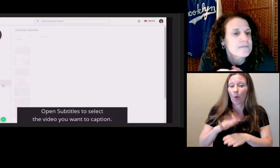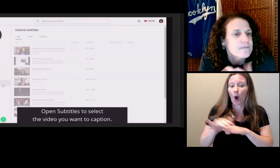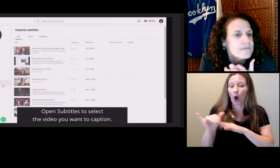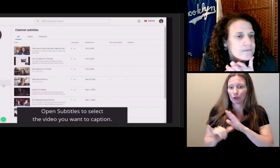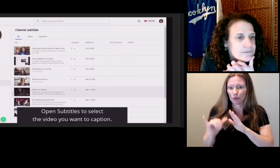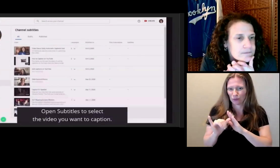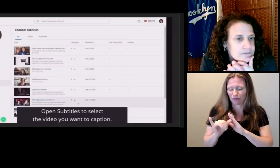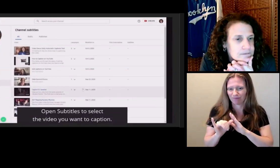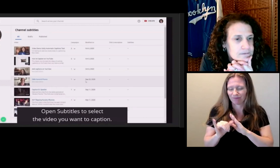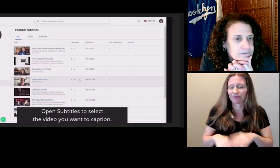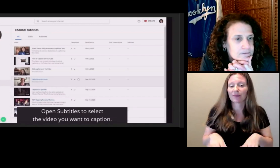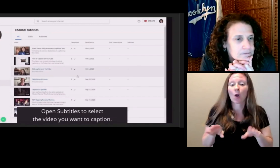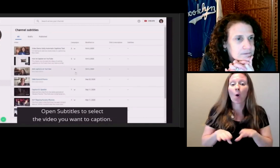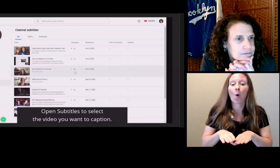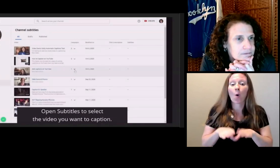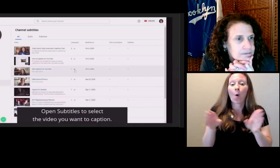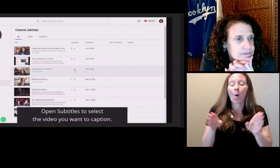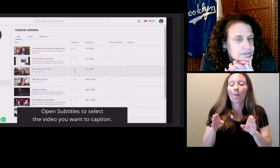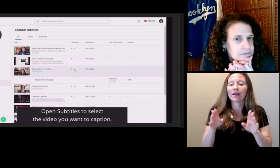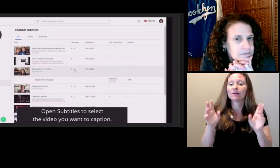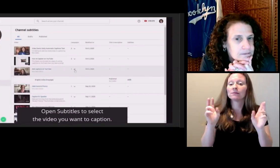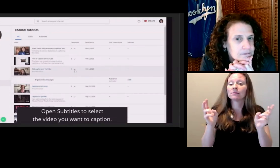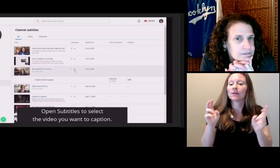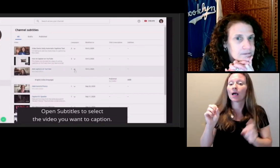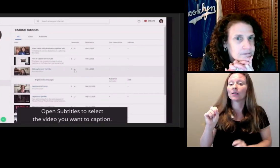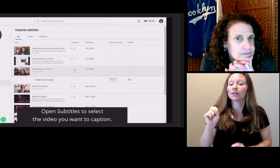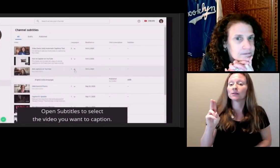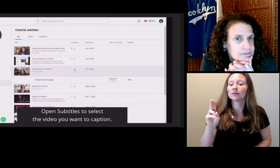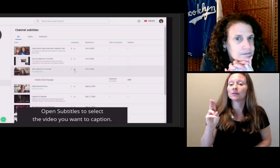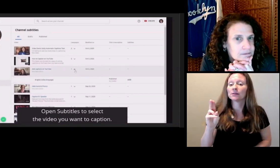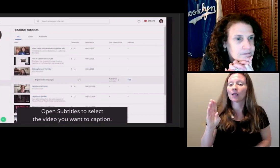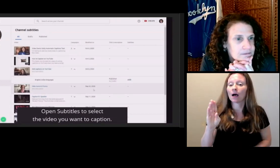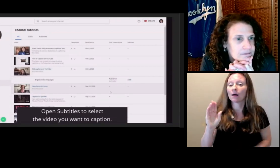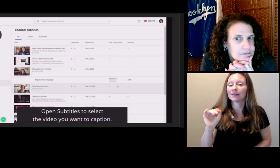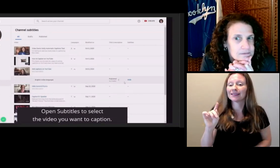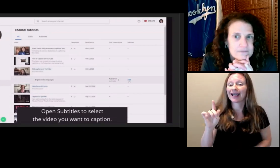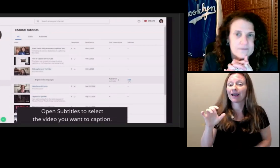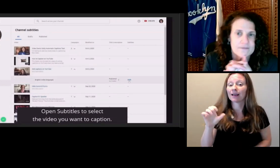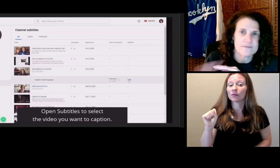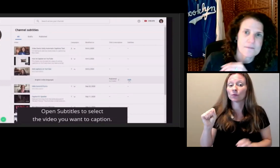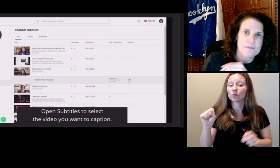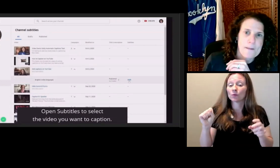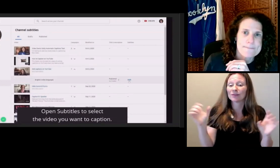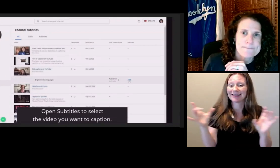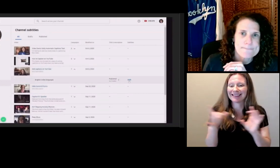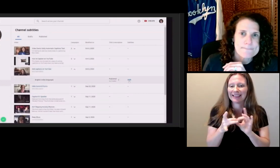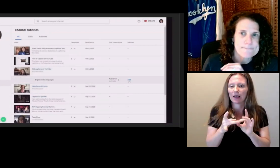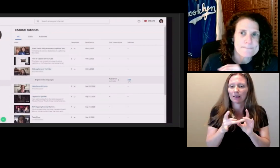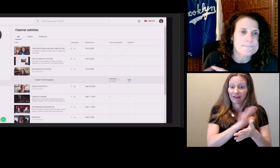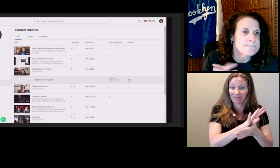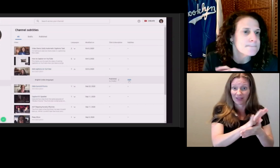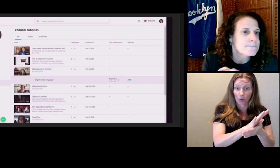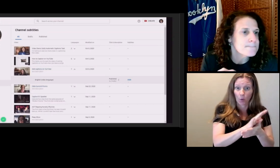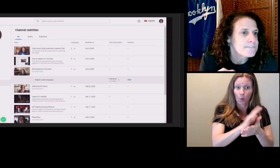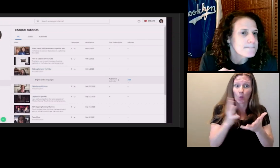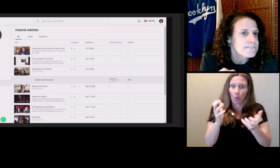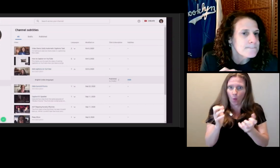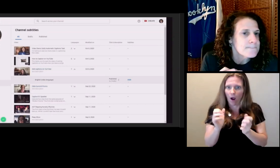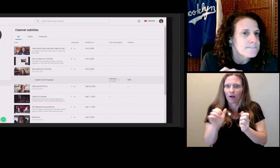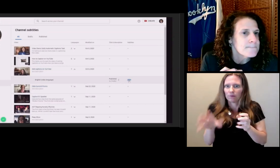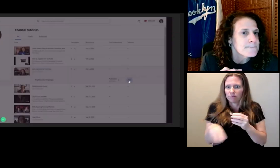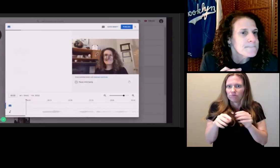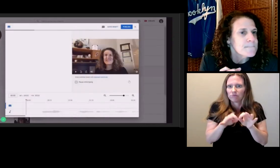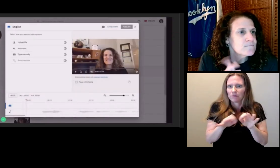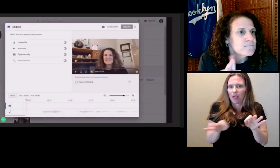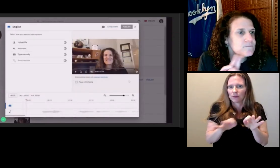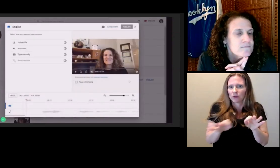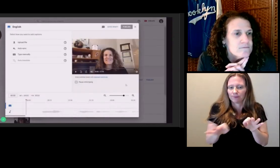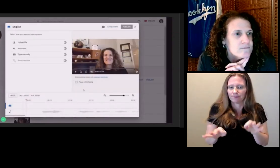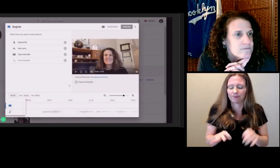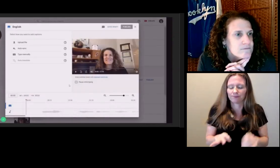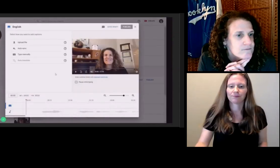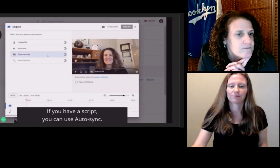Open subtitles to select the video you want to caption.